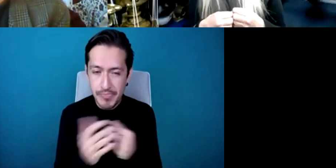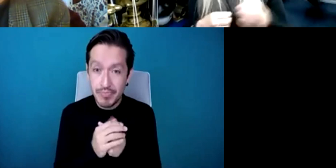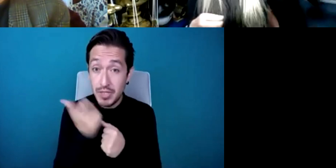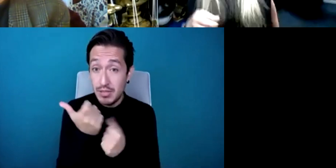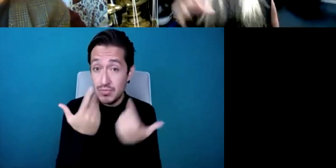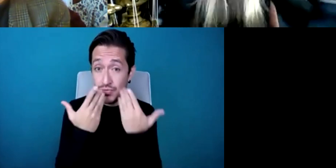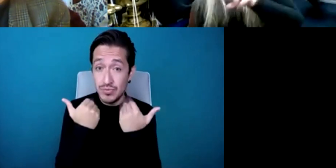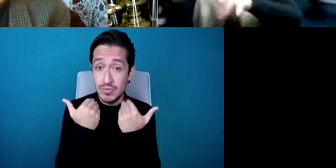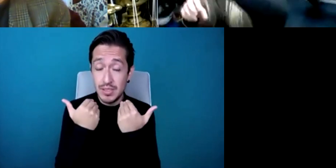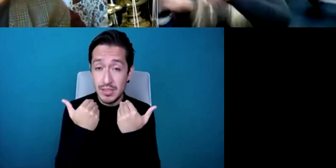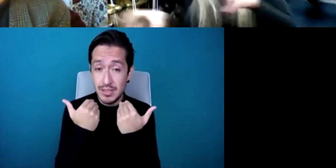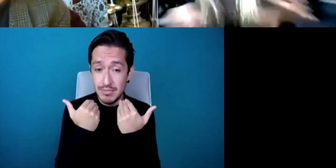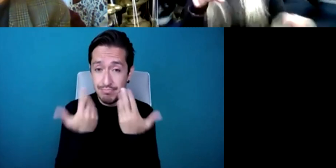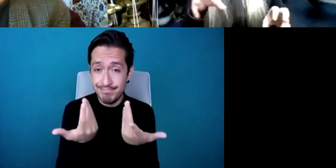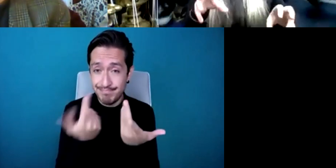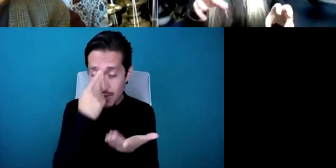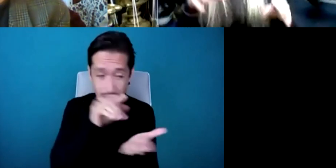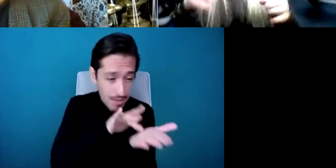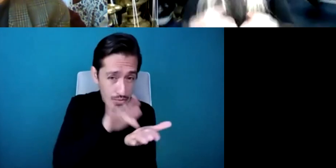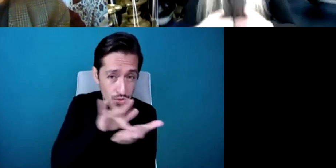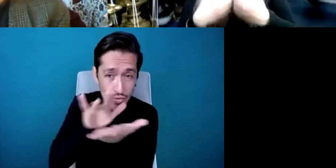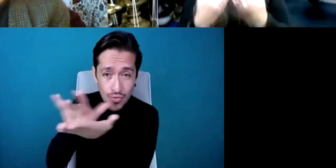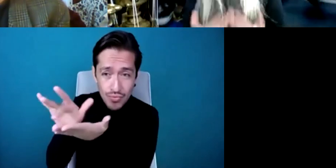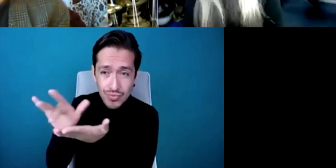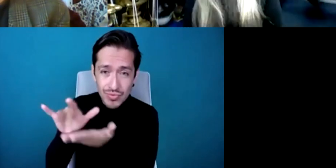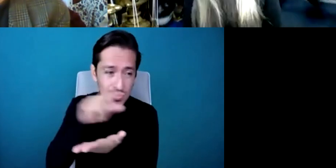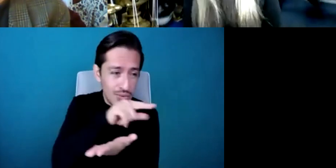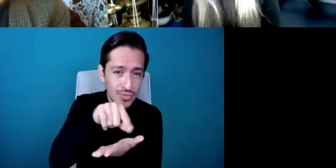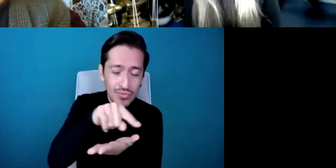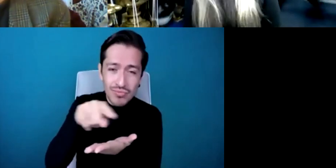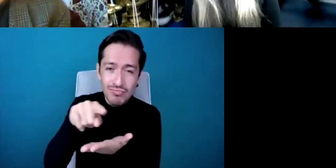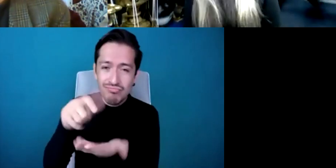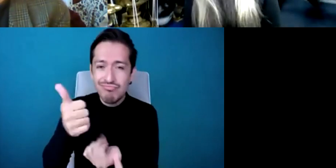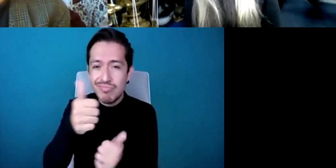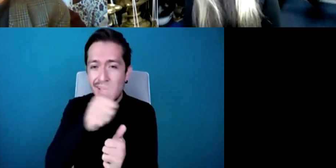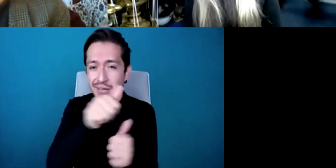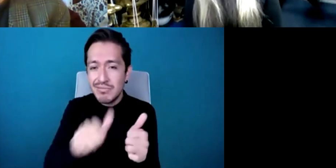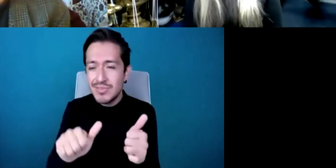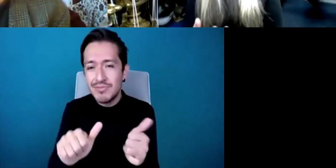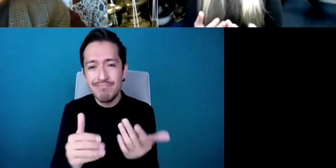getting other organizations involved it then took longer to commission pieces of music and then of